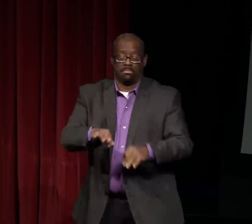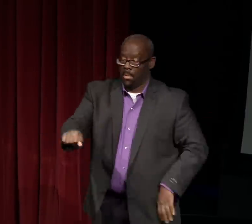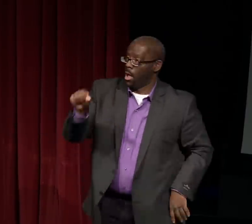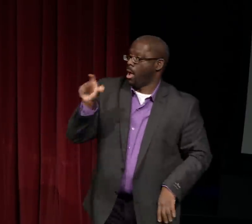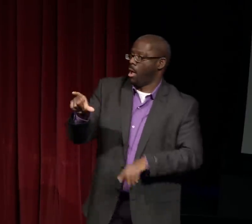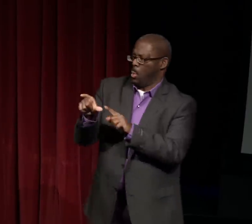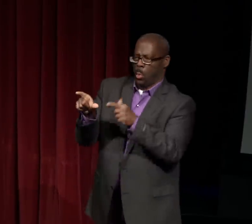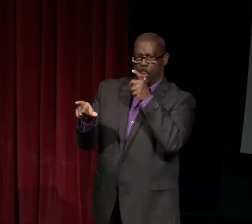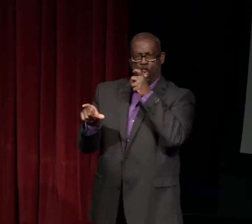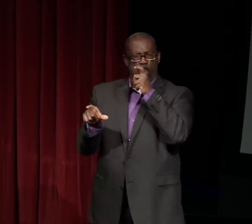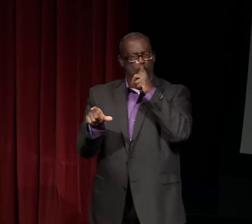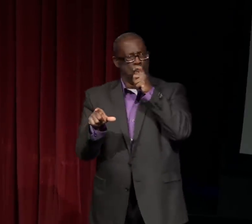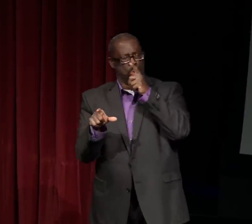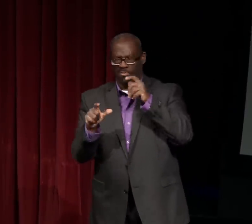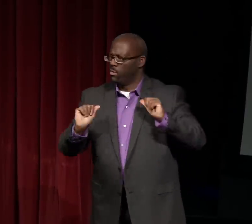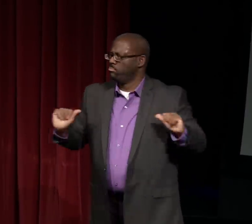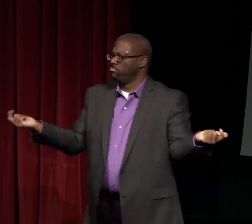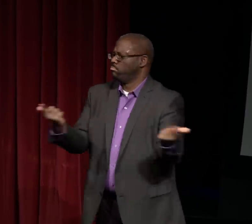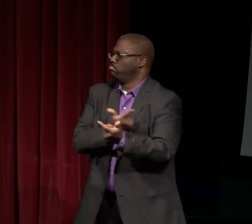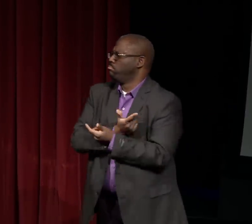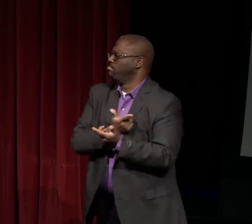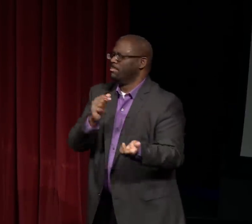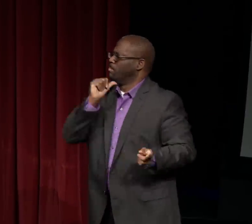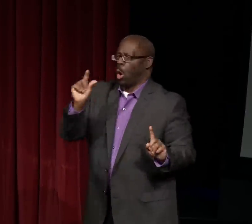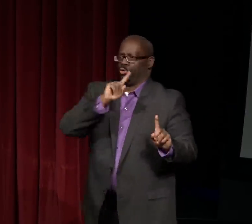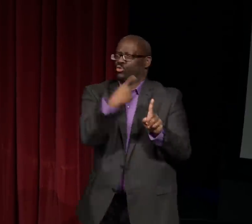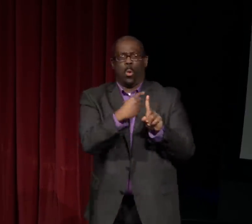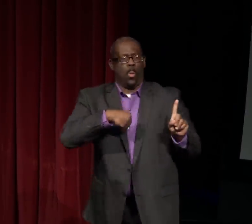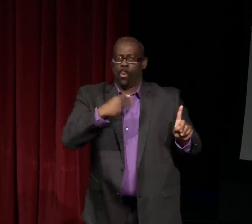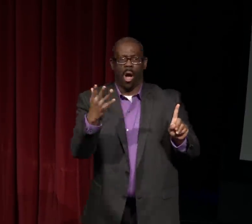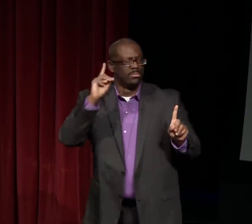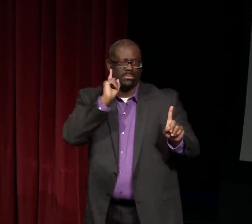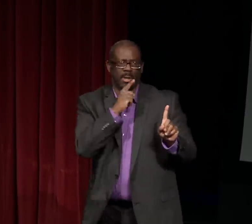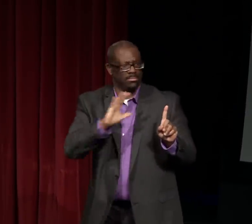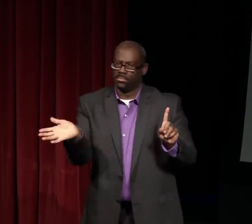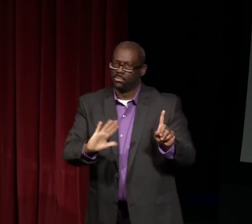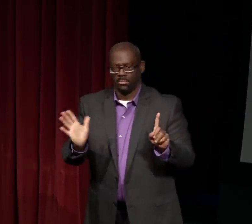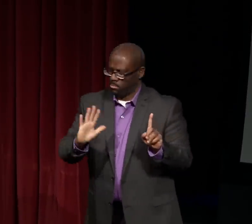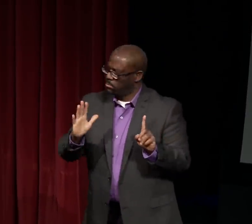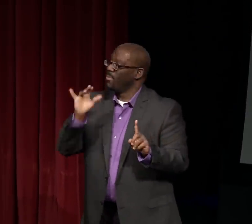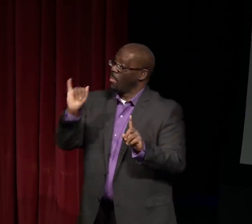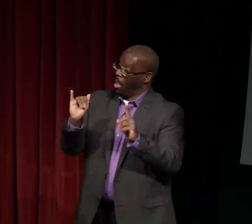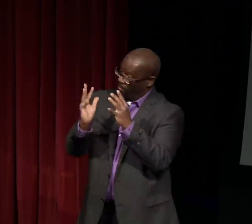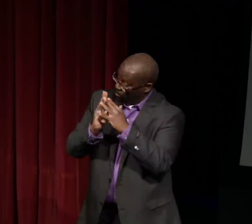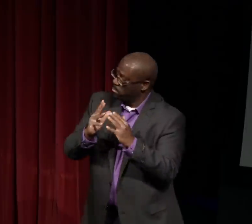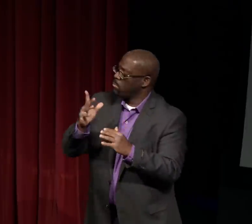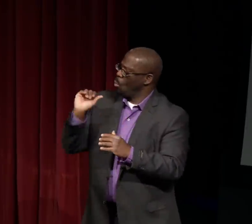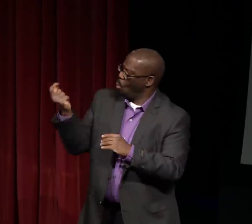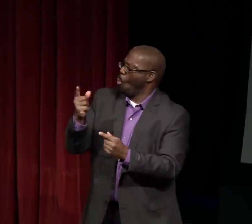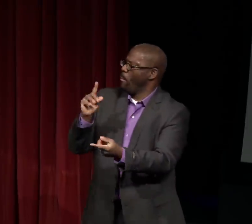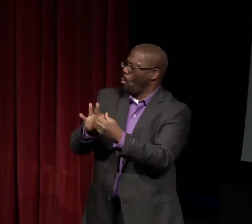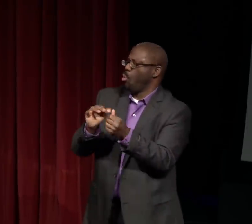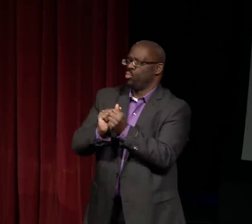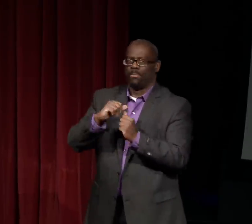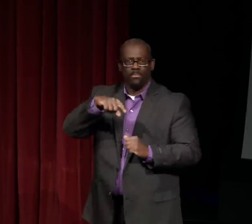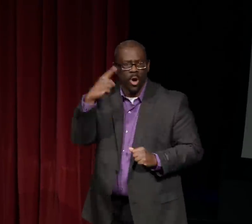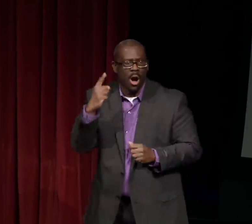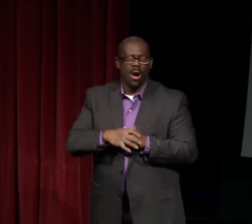and go further. ASL doesn't just belong to one group of people.